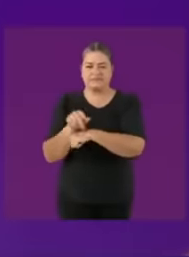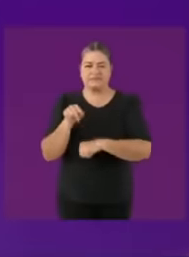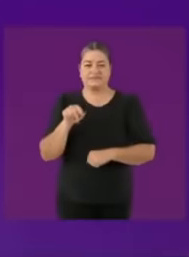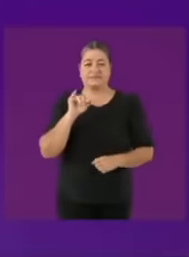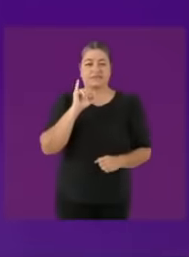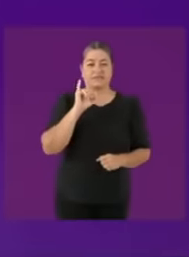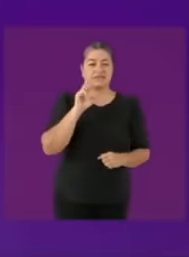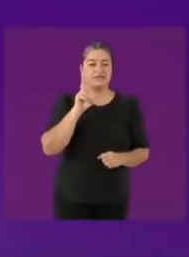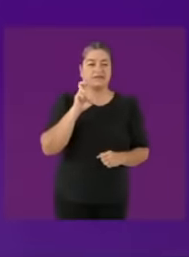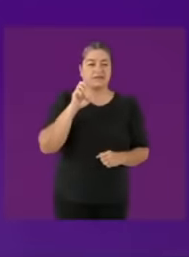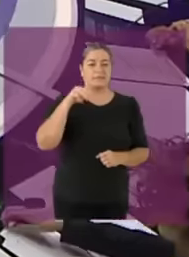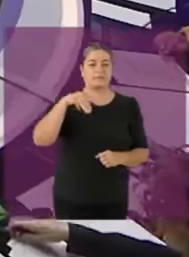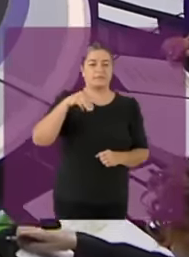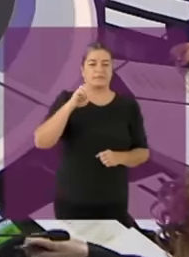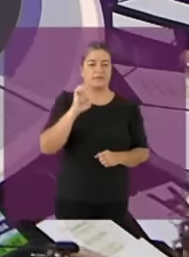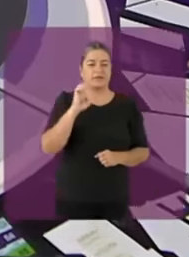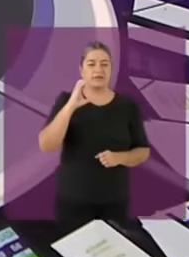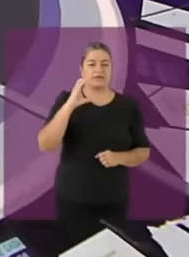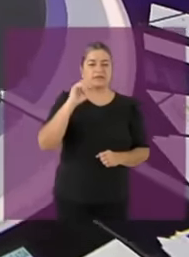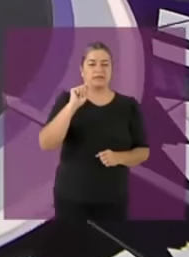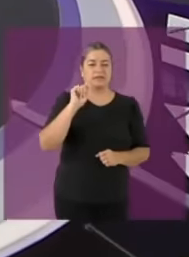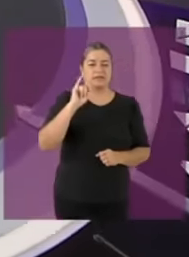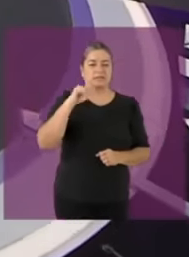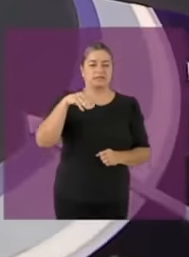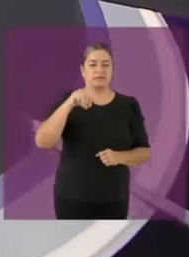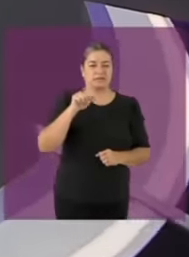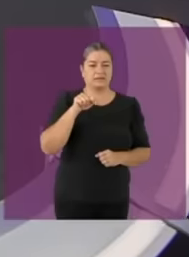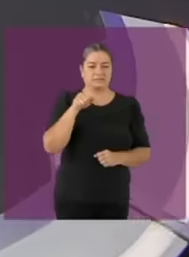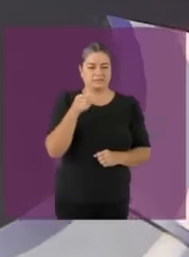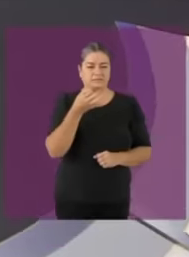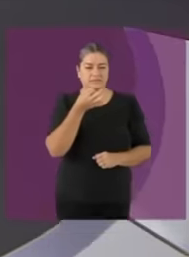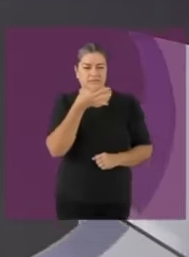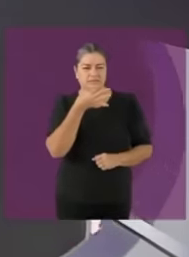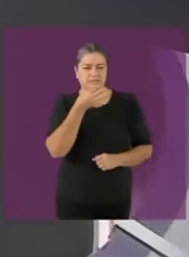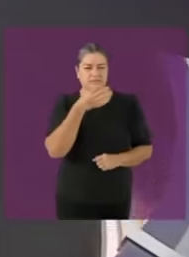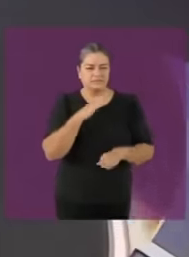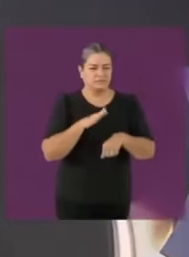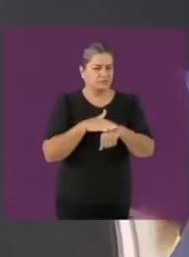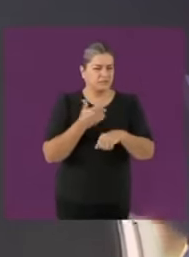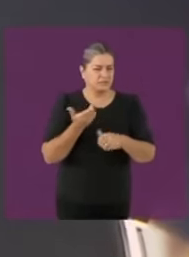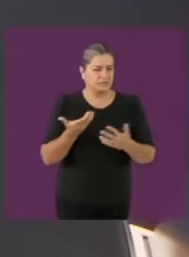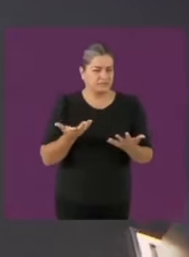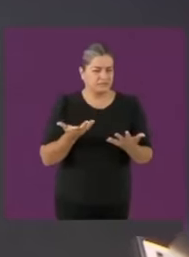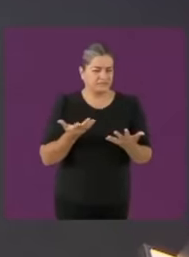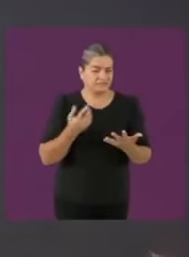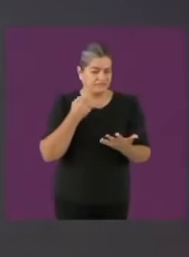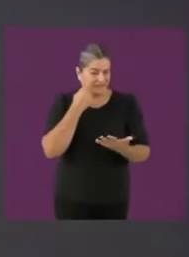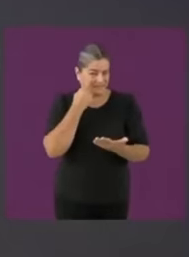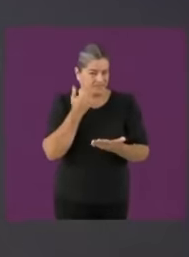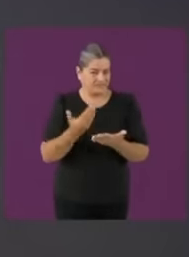that we are raising, one of which I already did. in the city with results is to digitize from